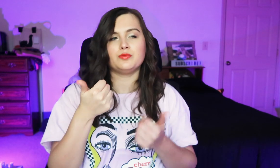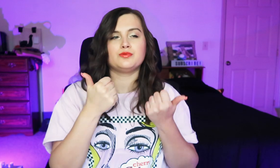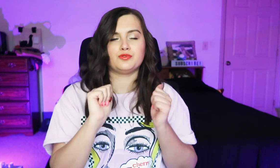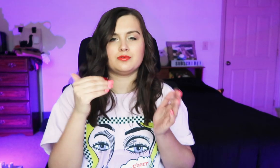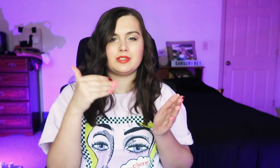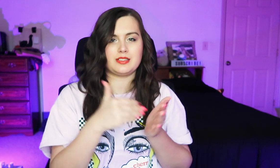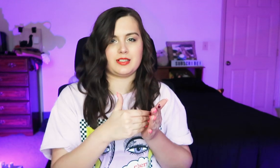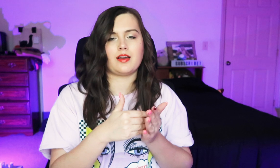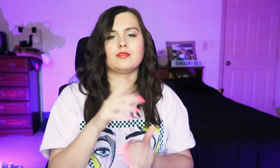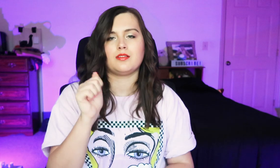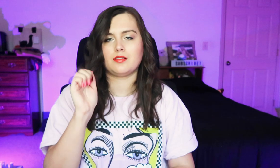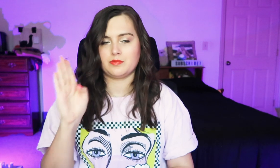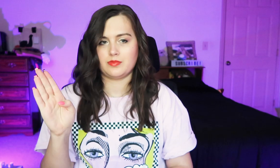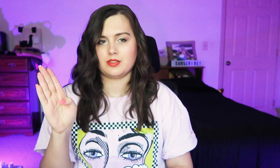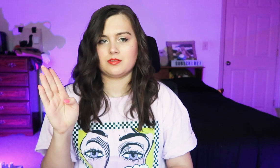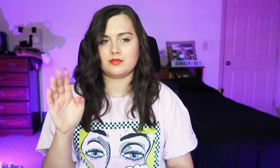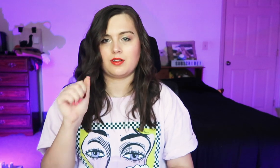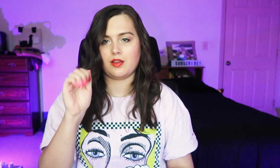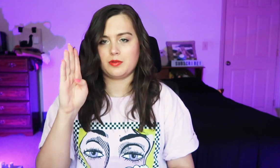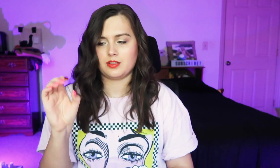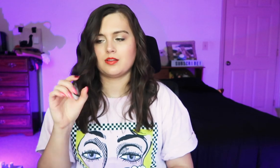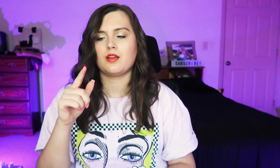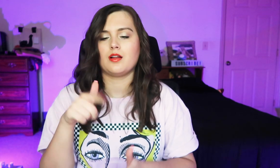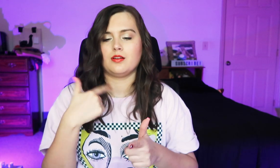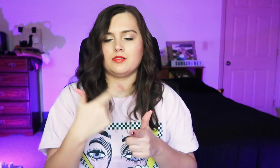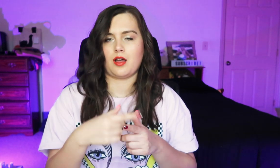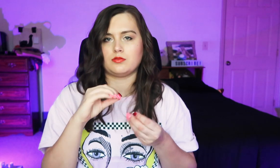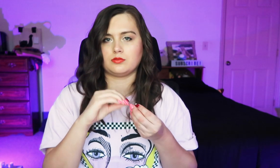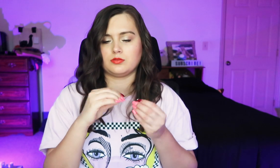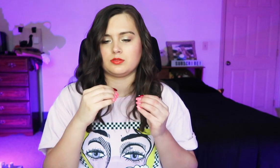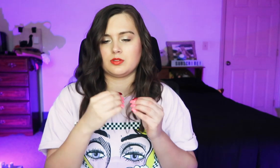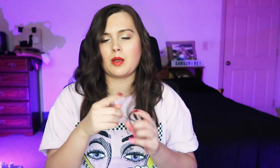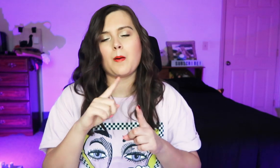I want to try again with the alphabet and numbers.